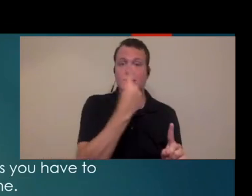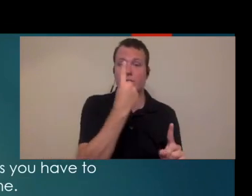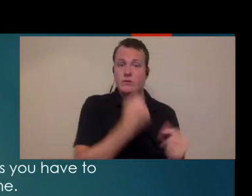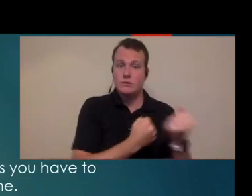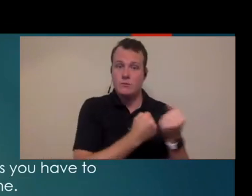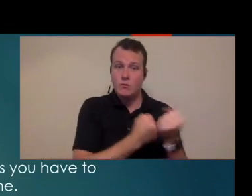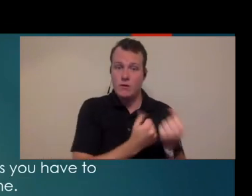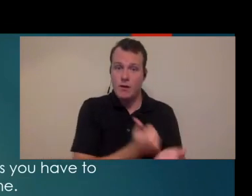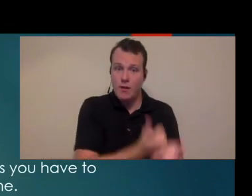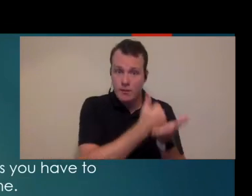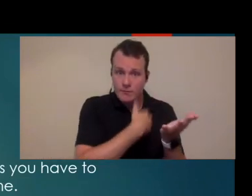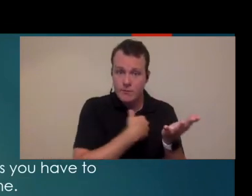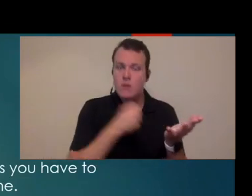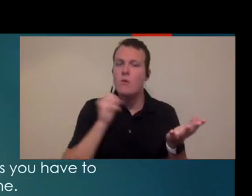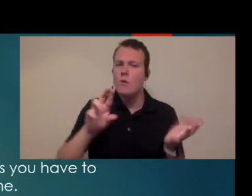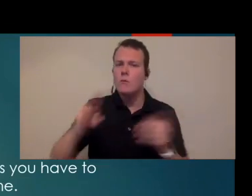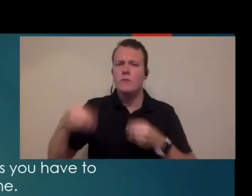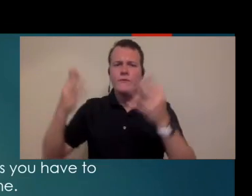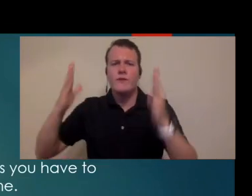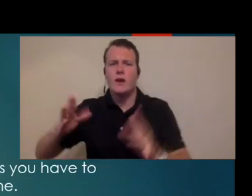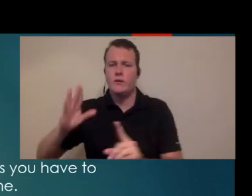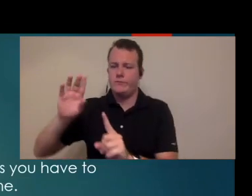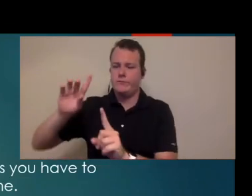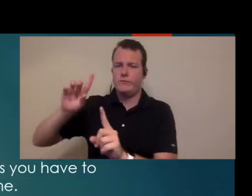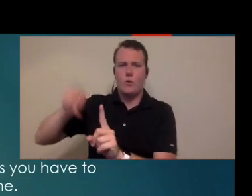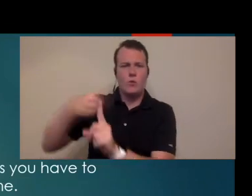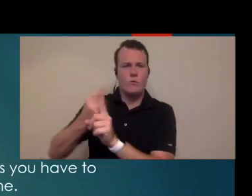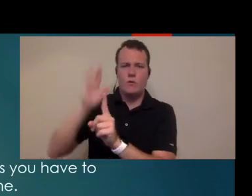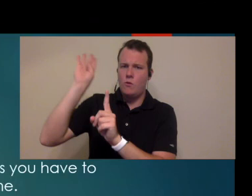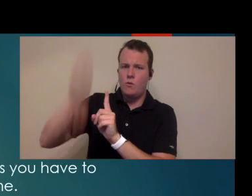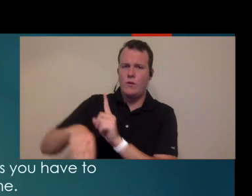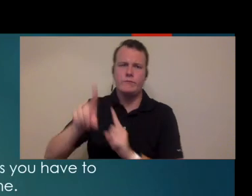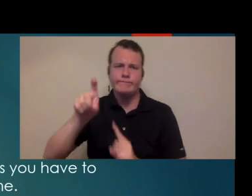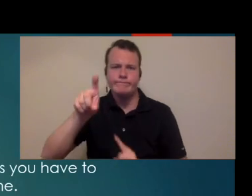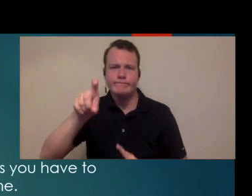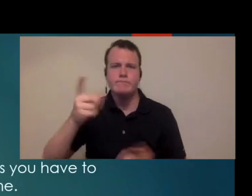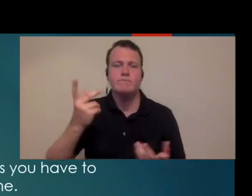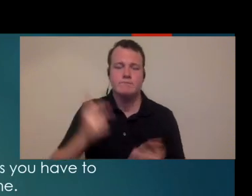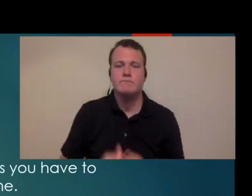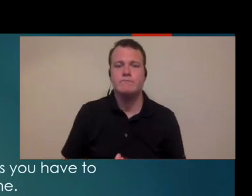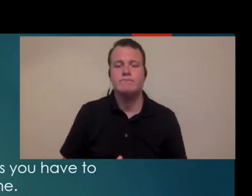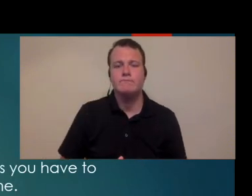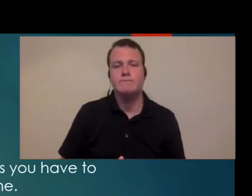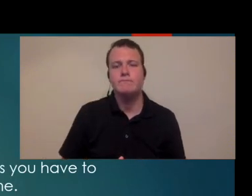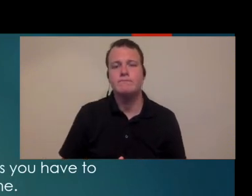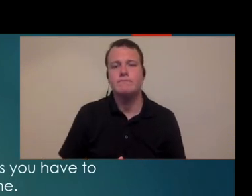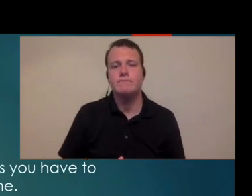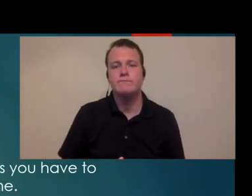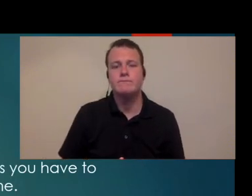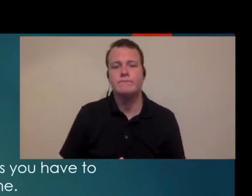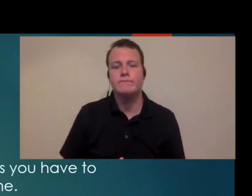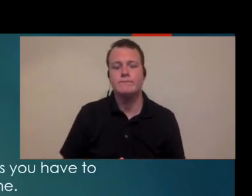helping you do that, or is that provider responsible for all of that. those are the things that will have to be factored into kind of how long those appointments